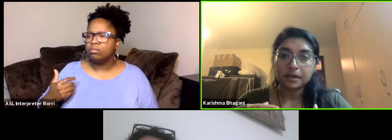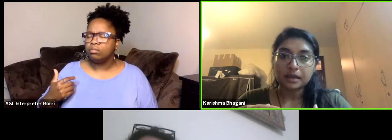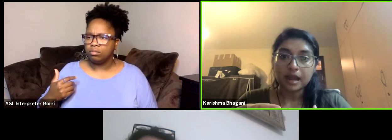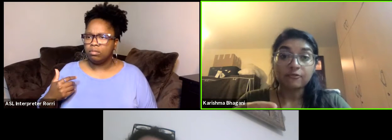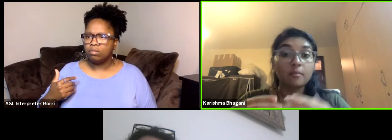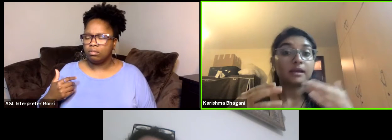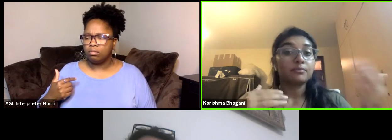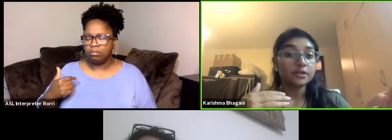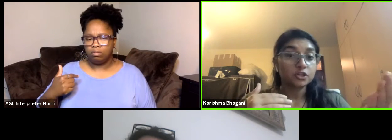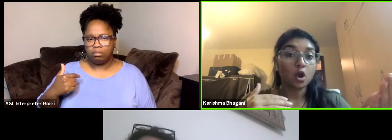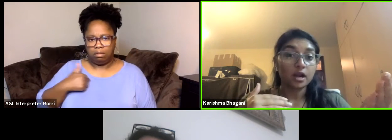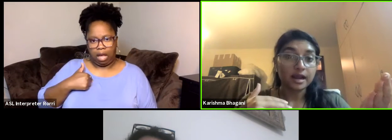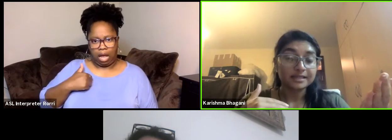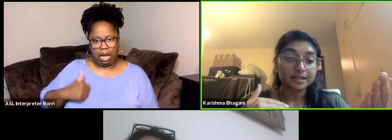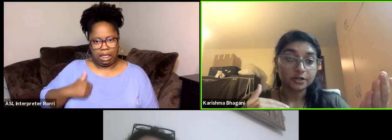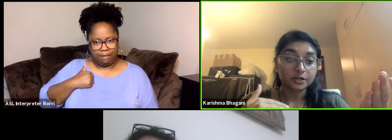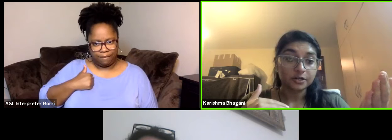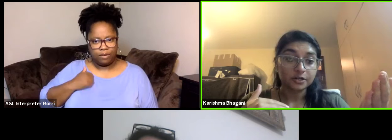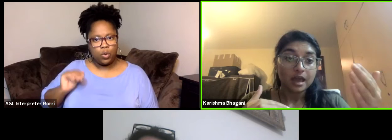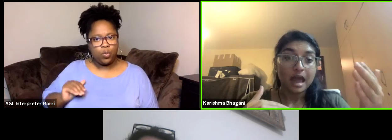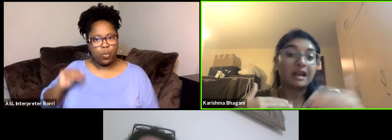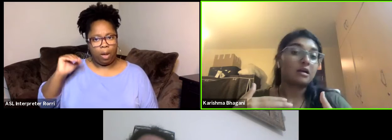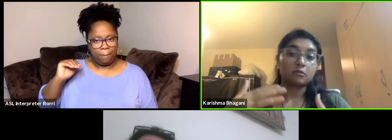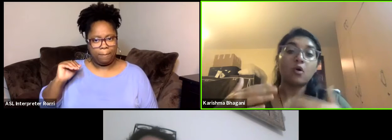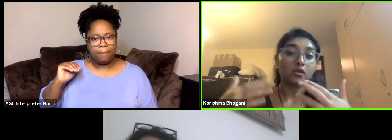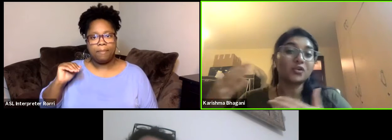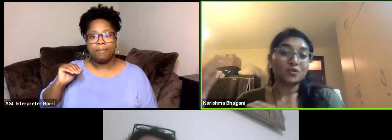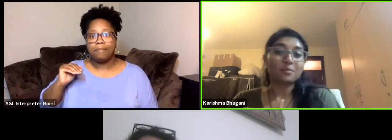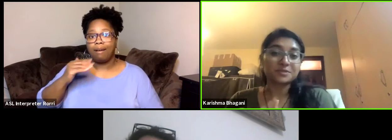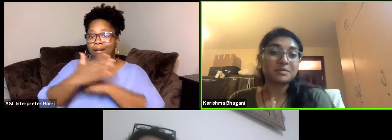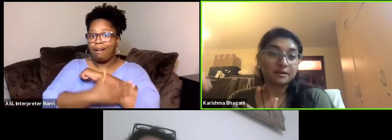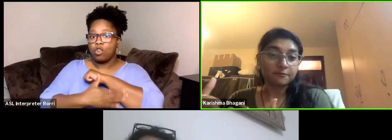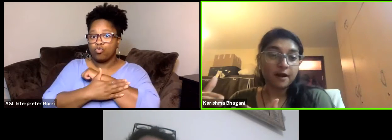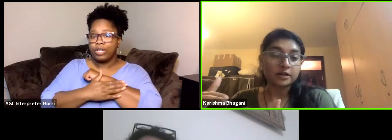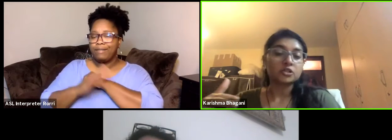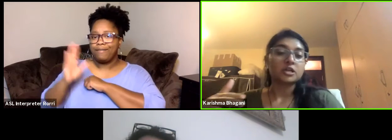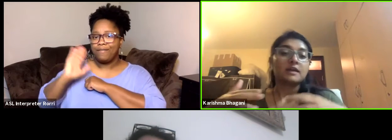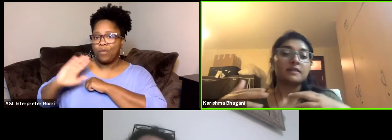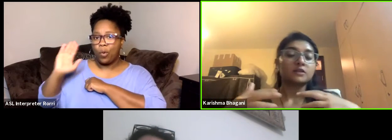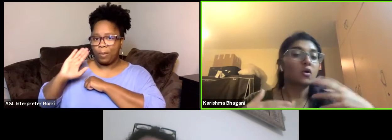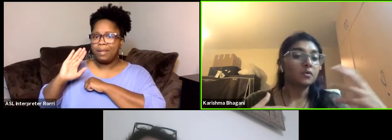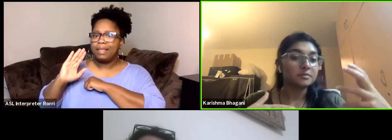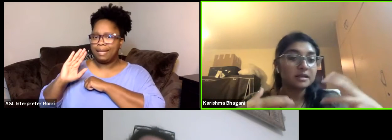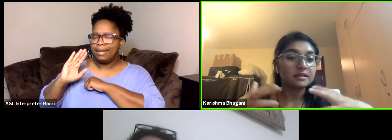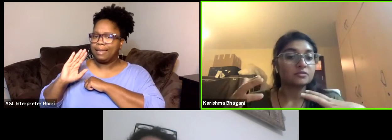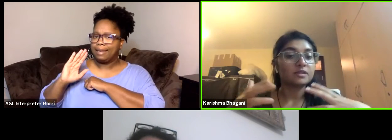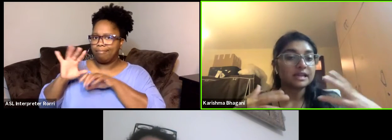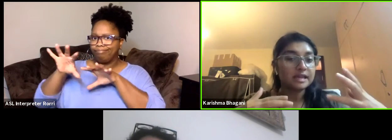in a formerly British colonized country and who also grew up speaking French, there is always been this really